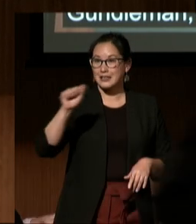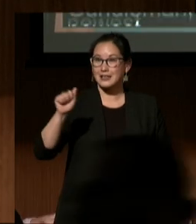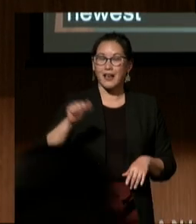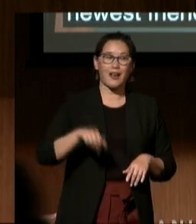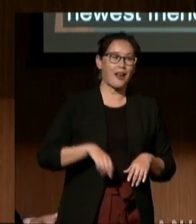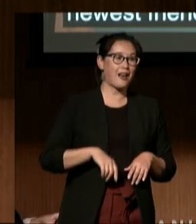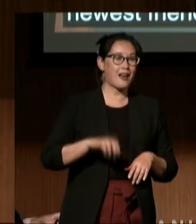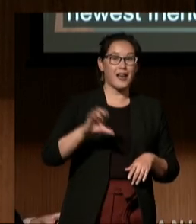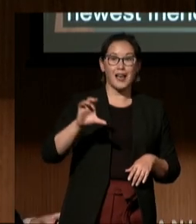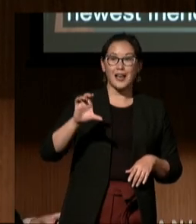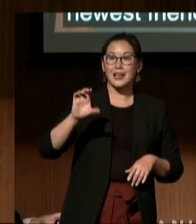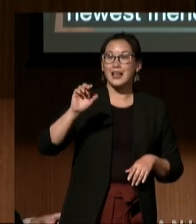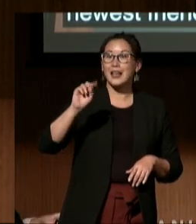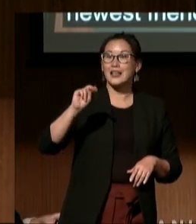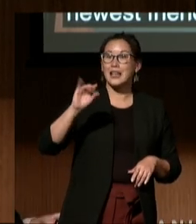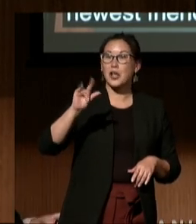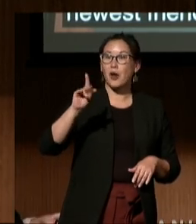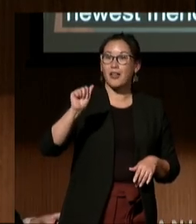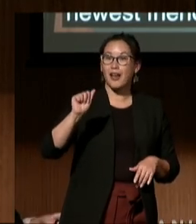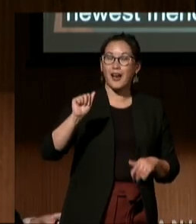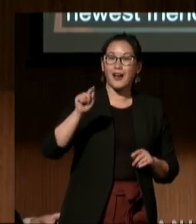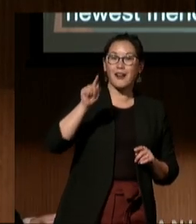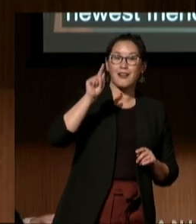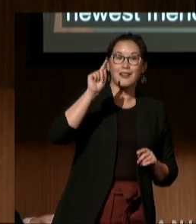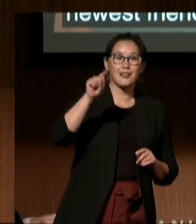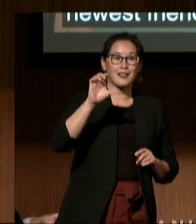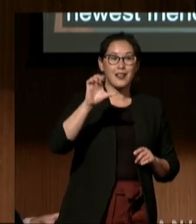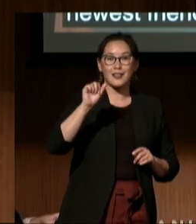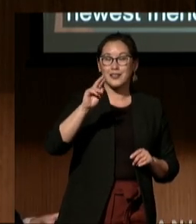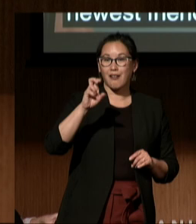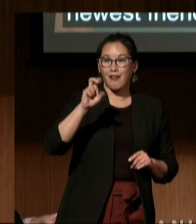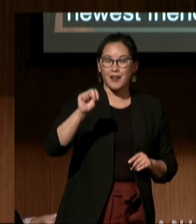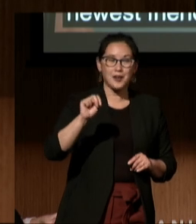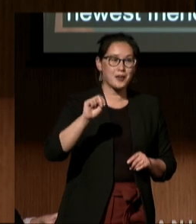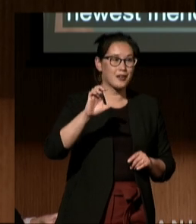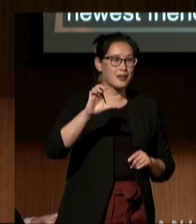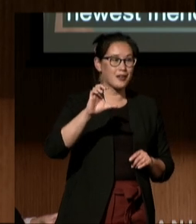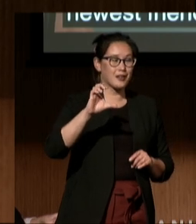hello, and Karma Quick-Panwala, I know she's back there,